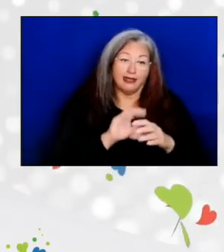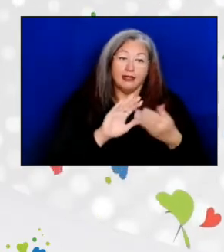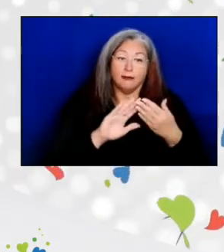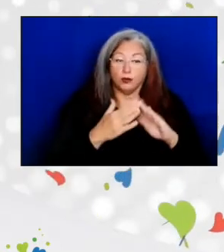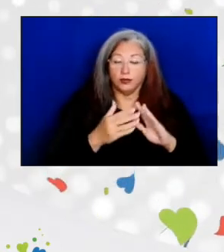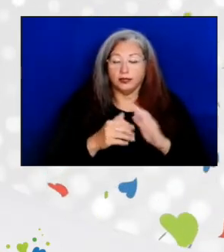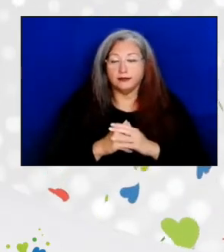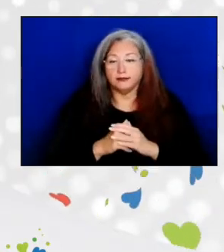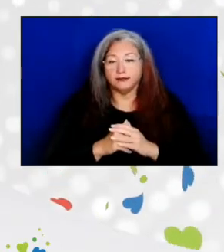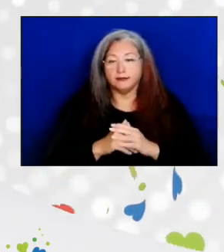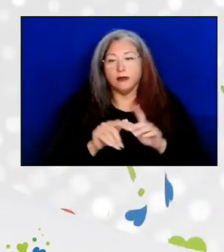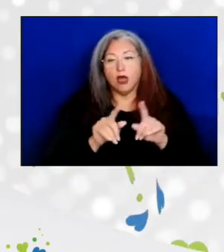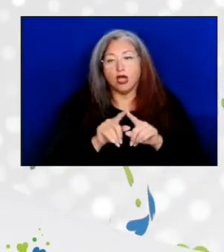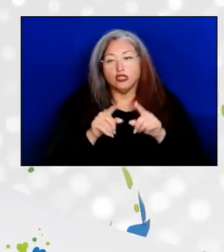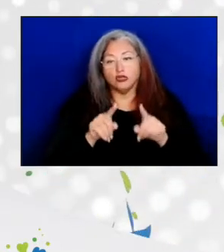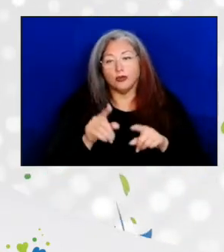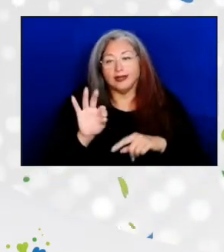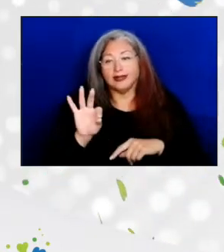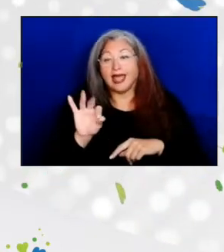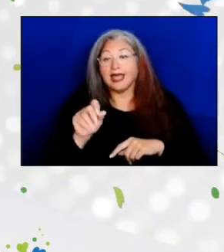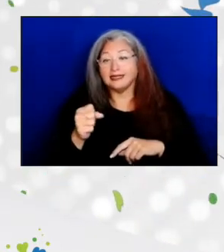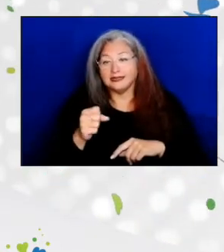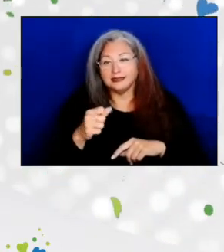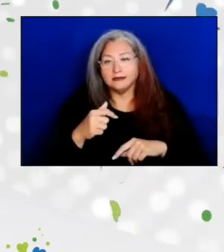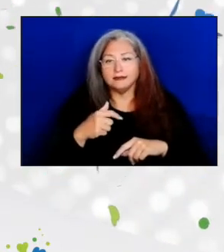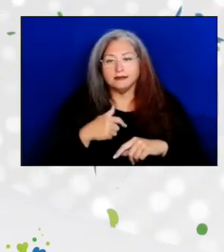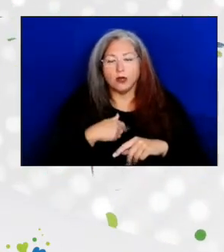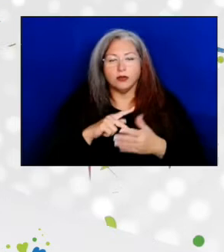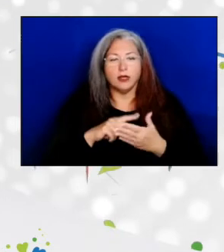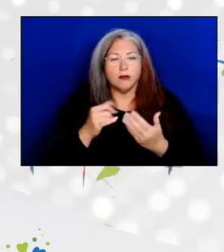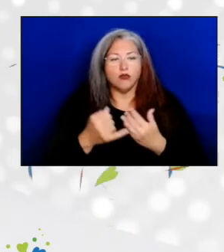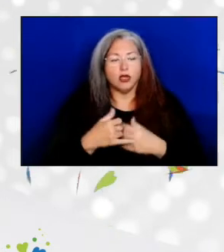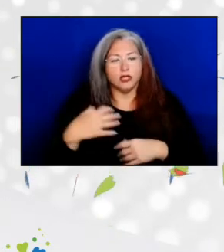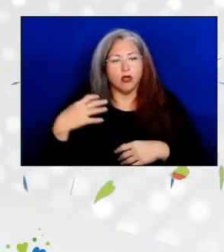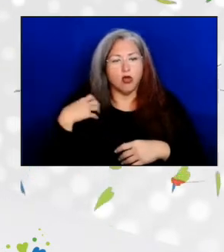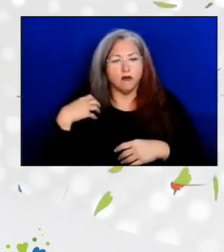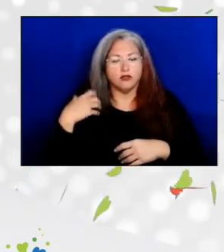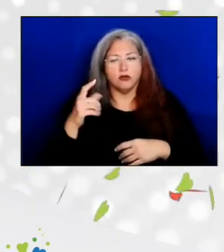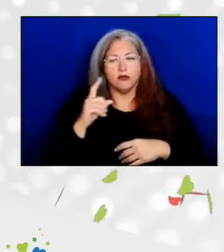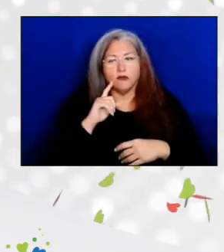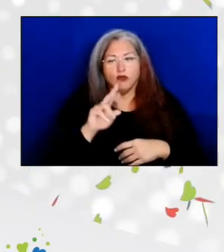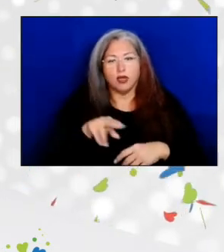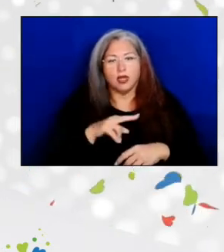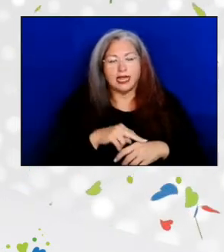And also during the nineties, I was the project officer for a national nutrition evaluation,